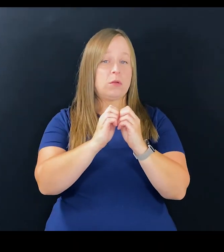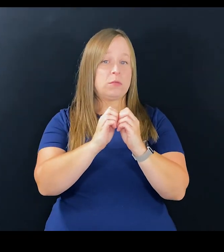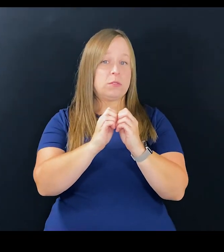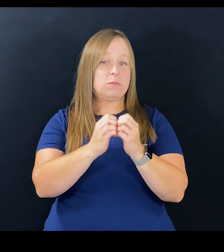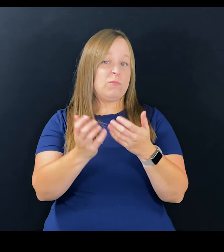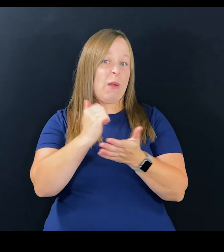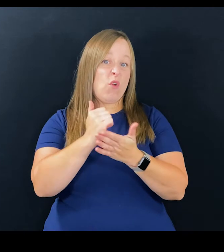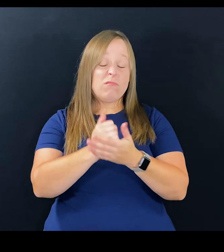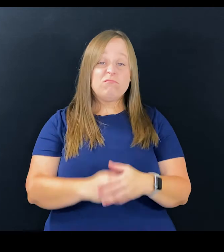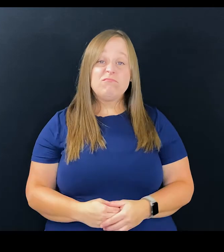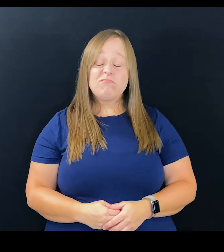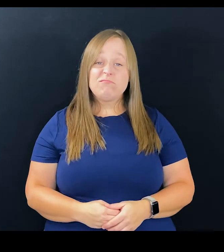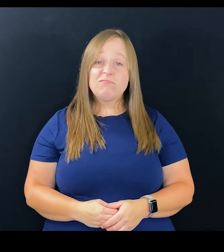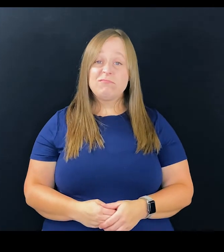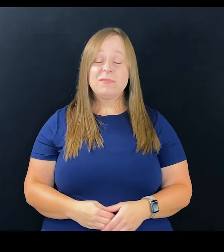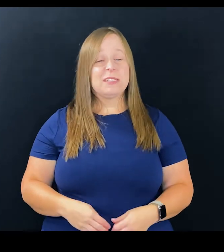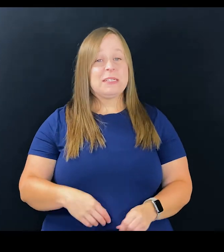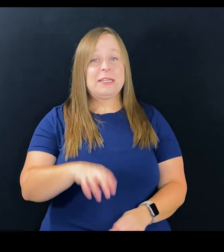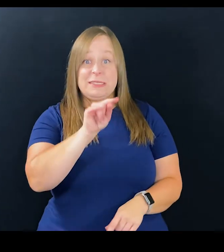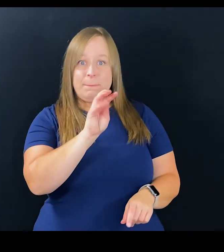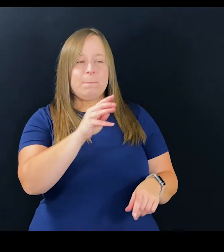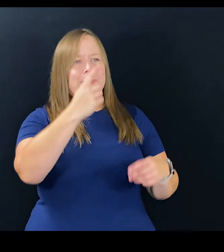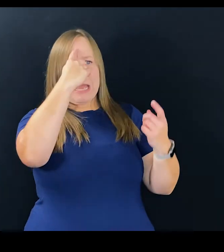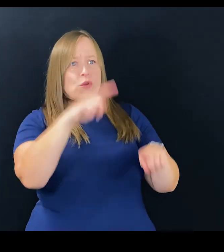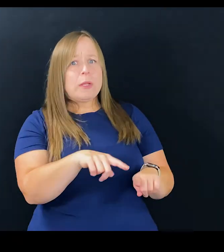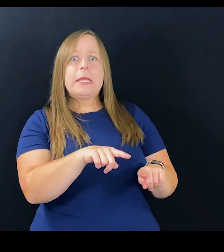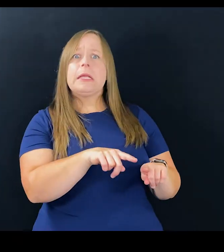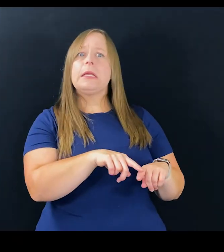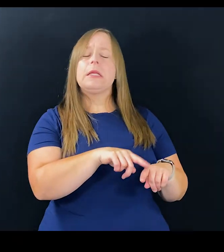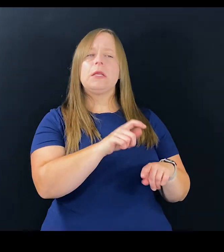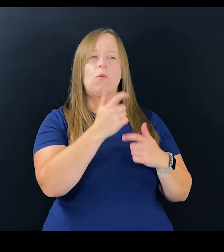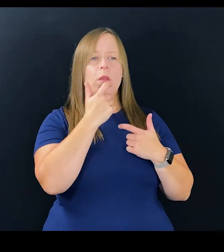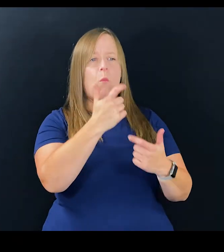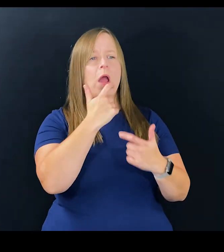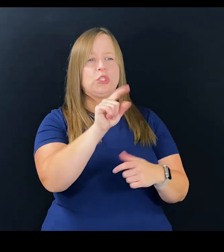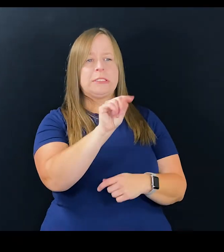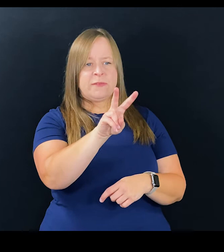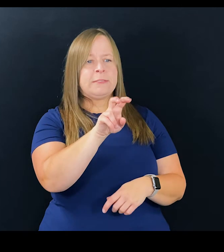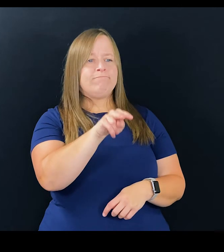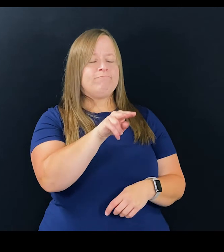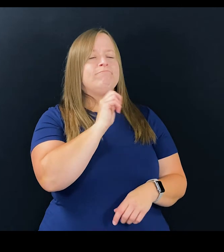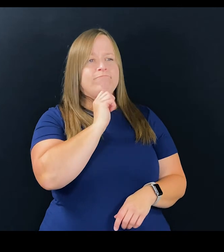more of that, it would be very much more helpful. I agree, I find when I'm watching